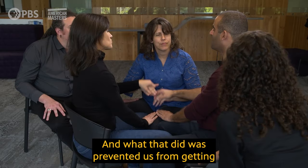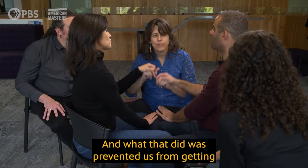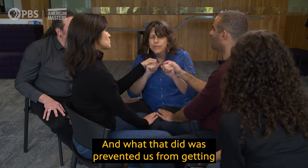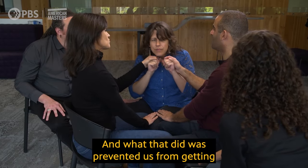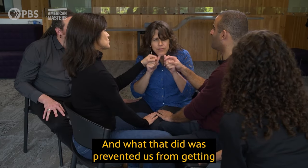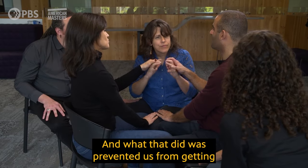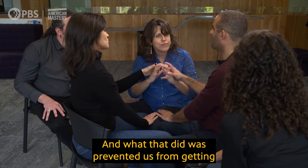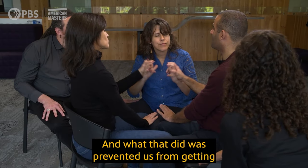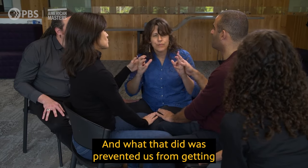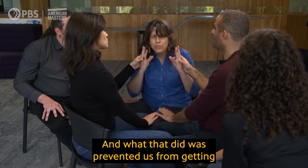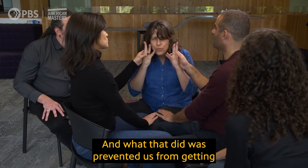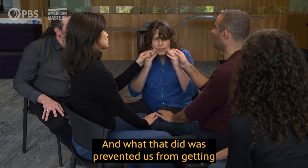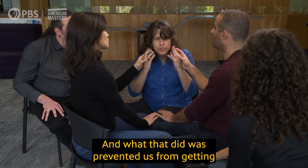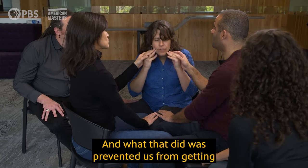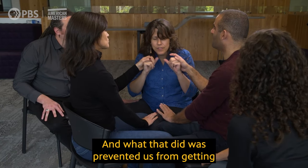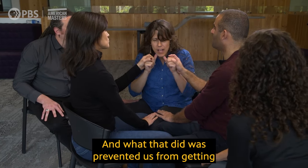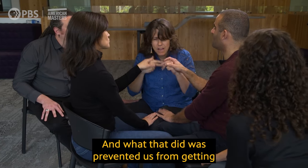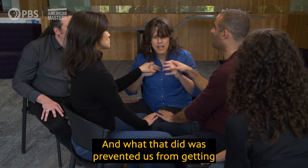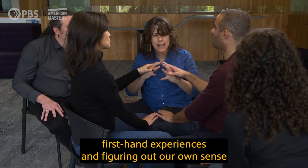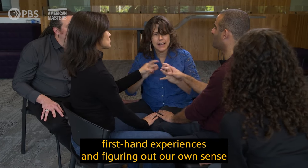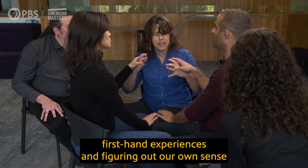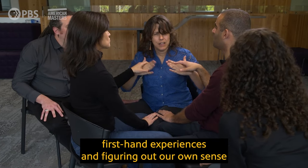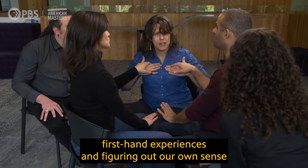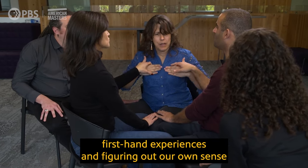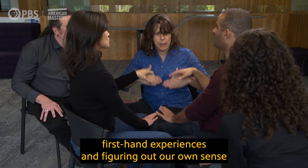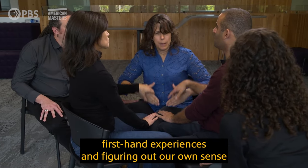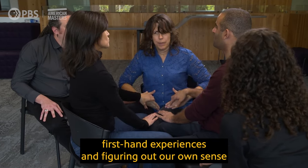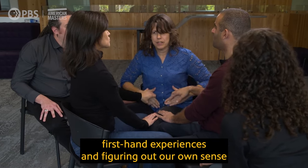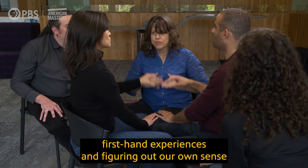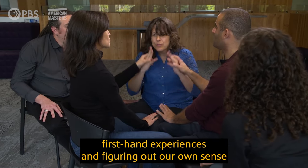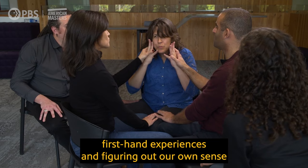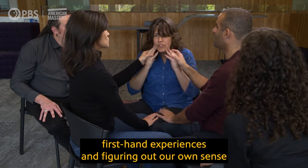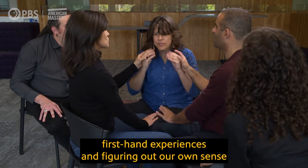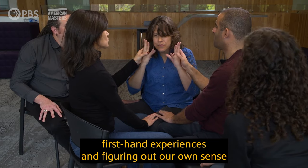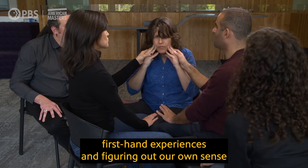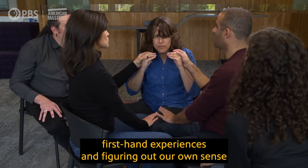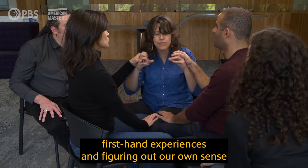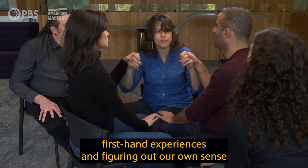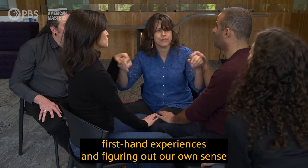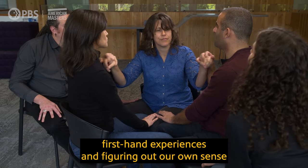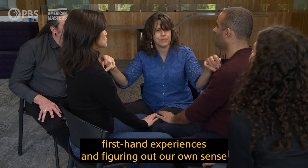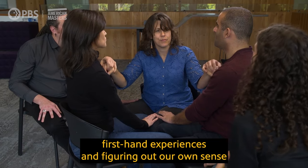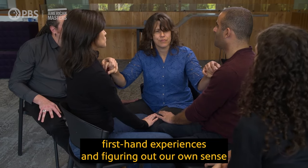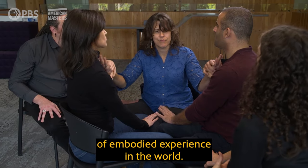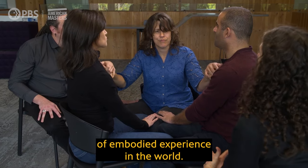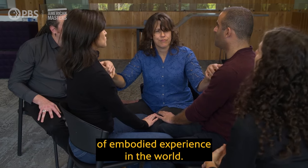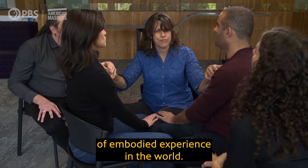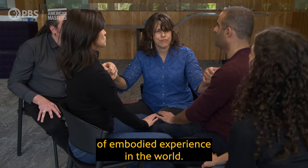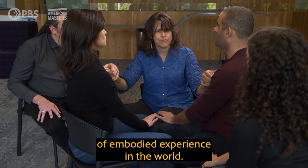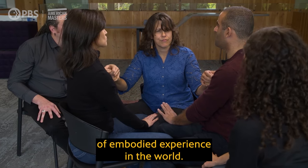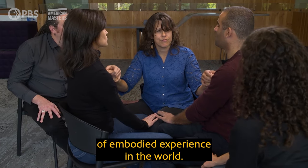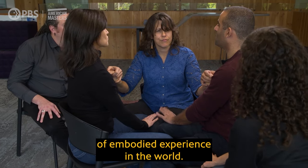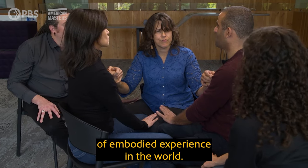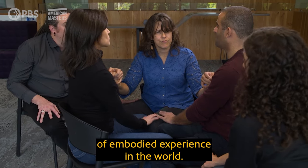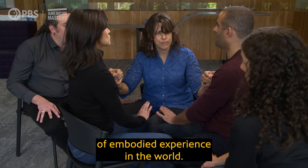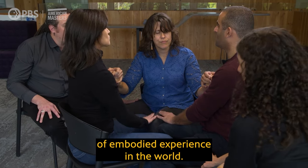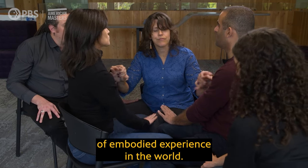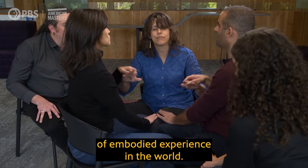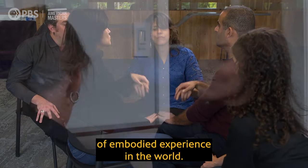And what that did was prevented us from getting first-hand experiences and figuring out our own sense of embodied experience in the world.